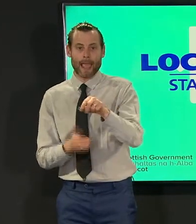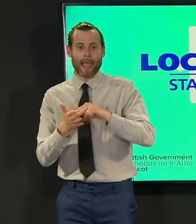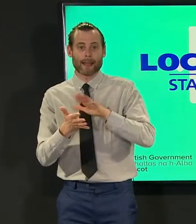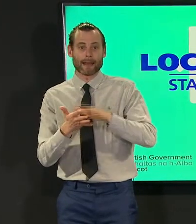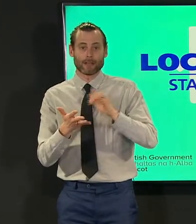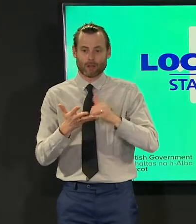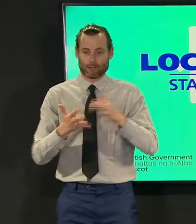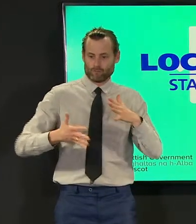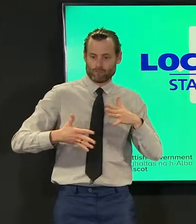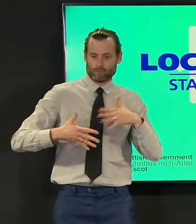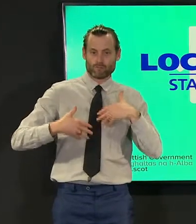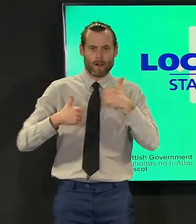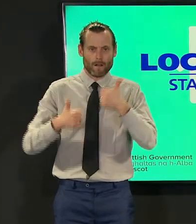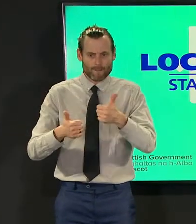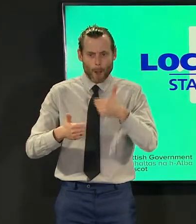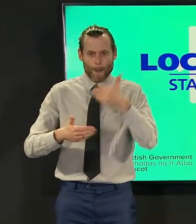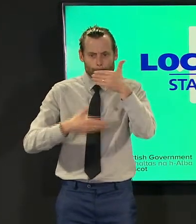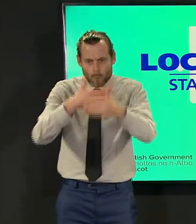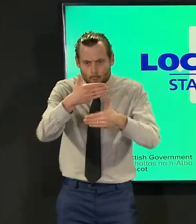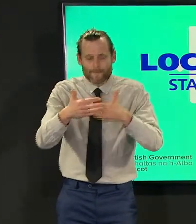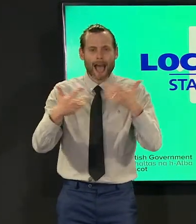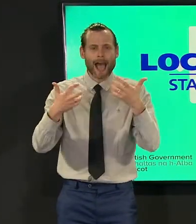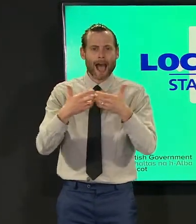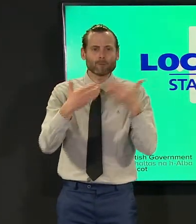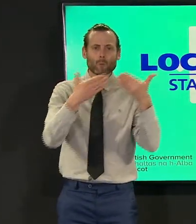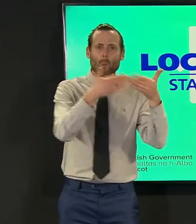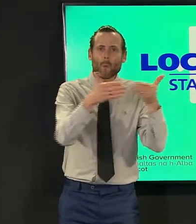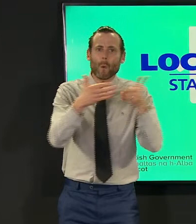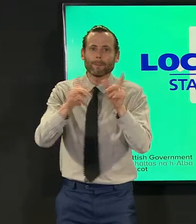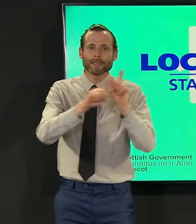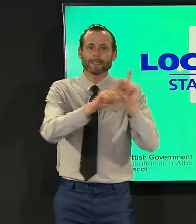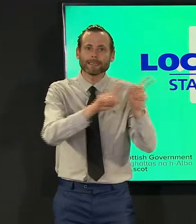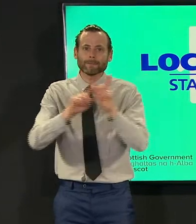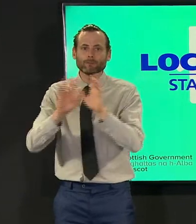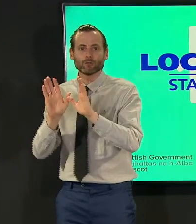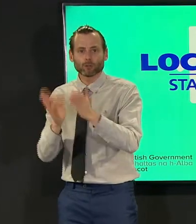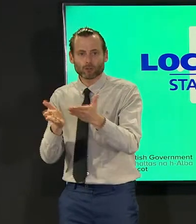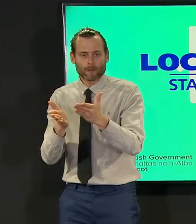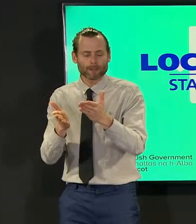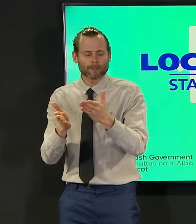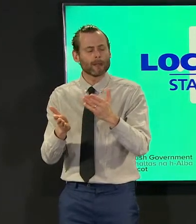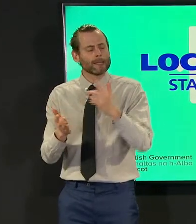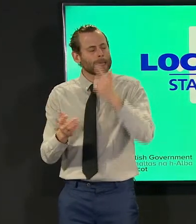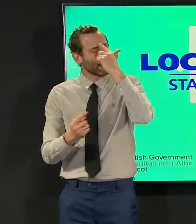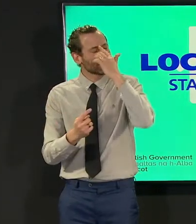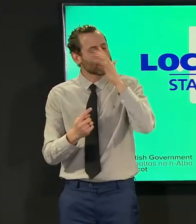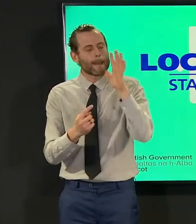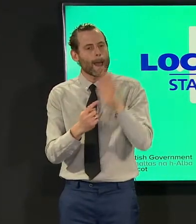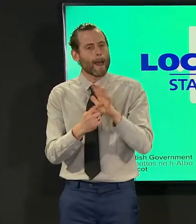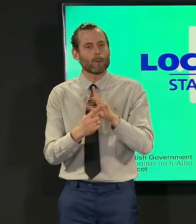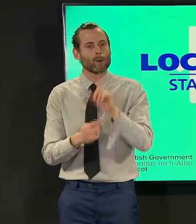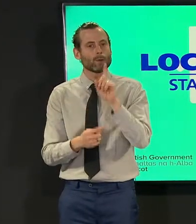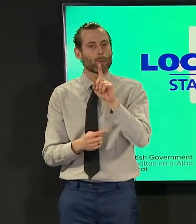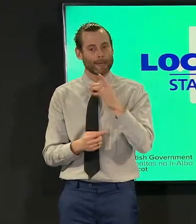non-covid health care we need to be able to give them time to recover to recuperate